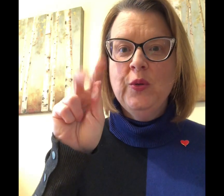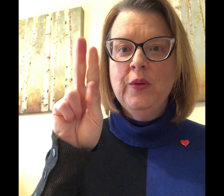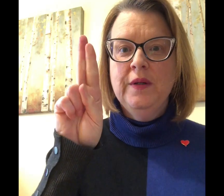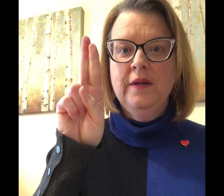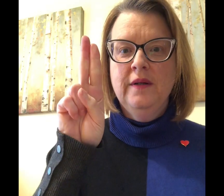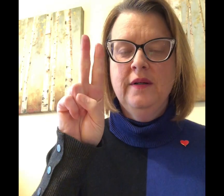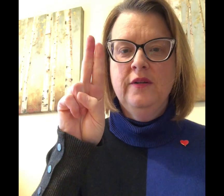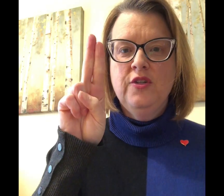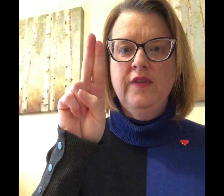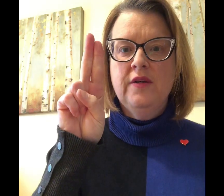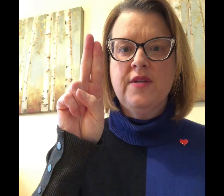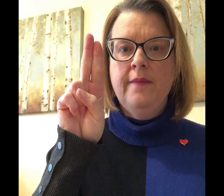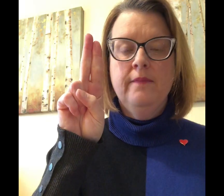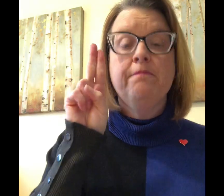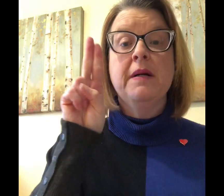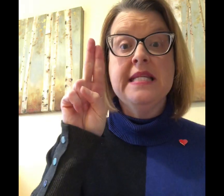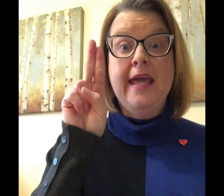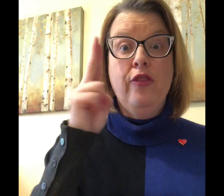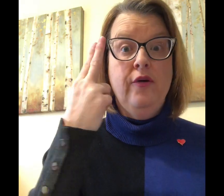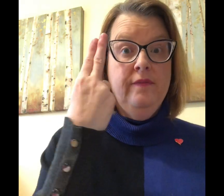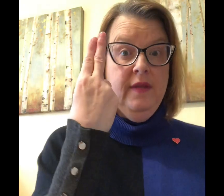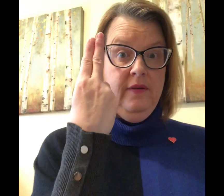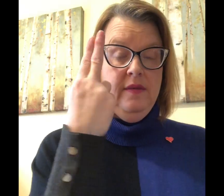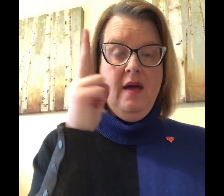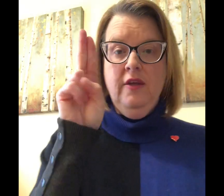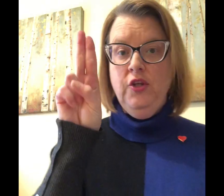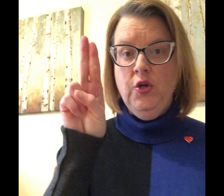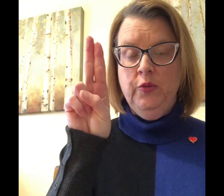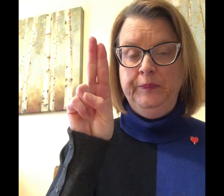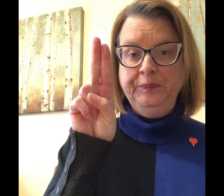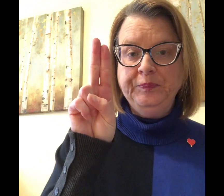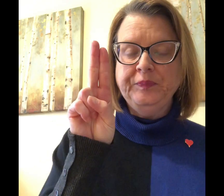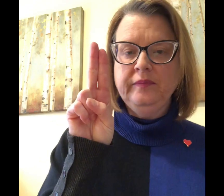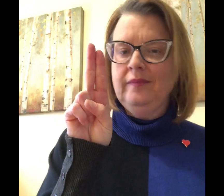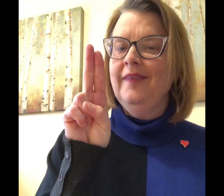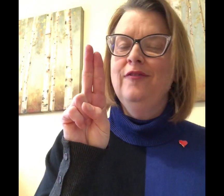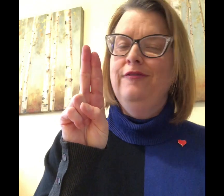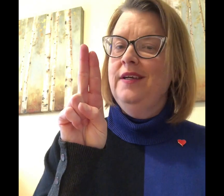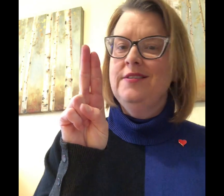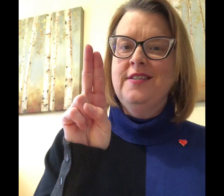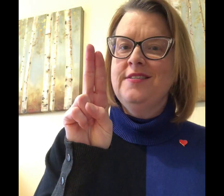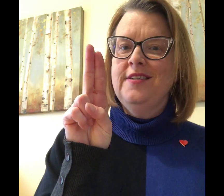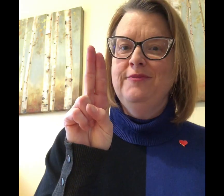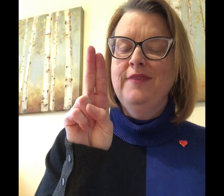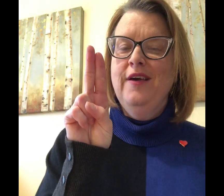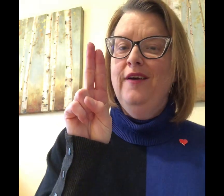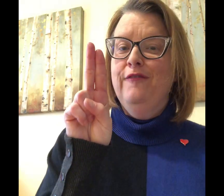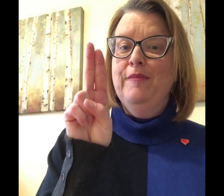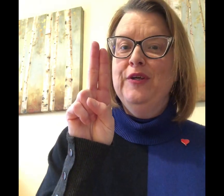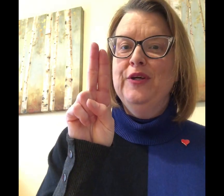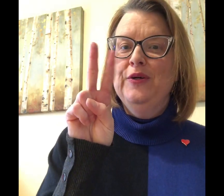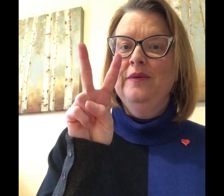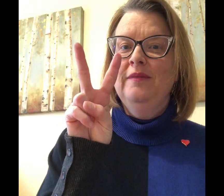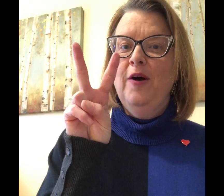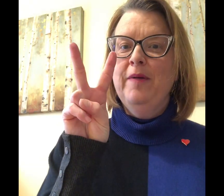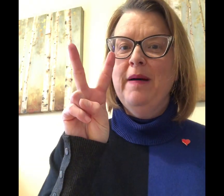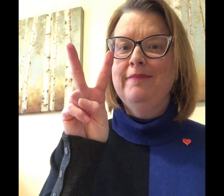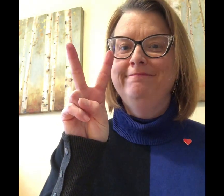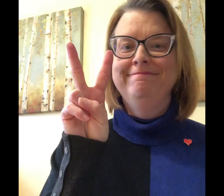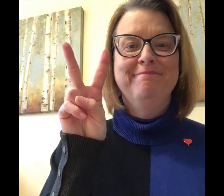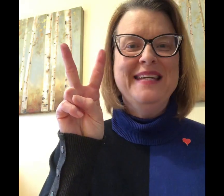two fingers up but together like that you V is easy, you open them up peace